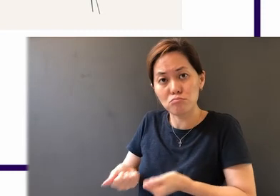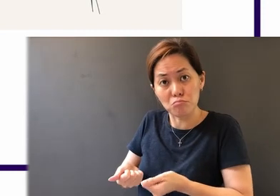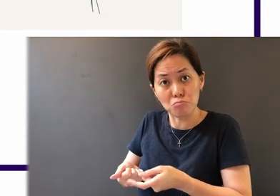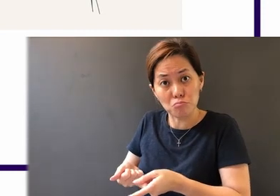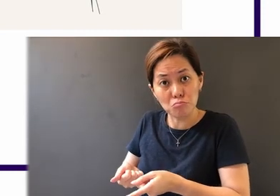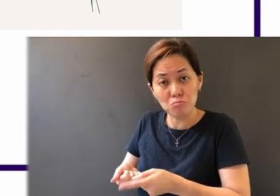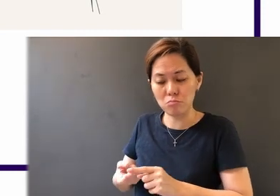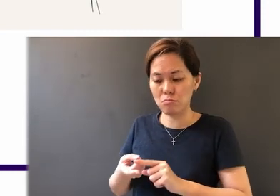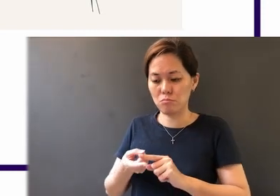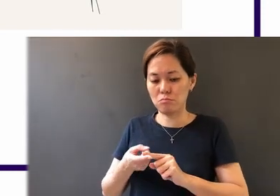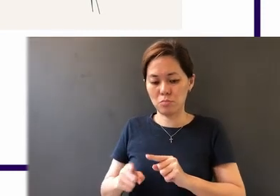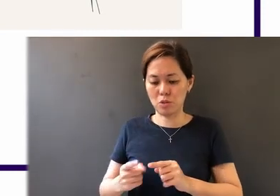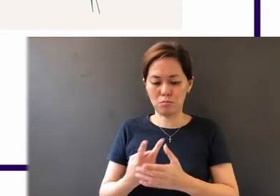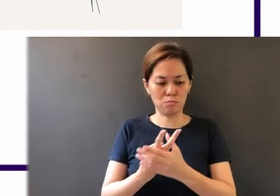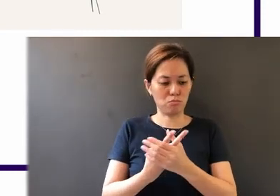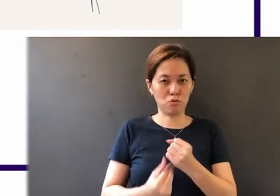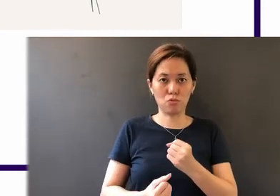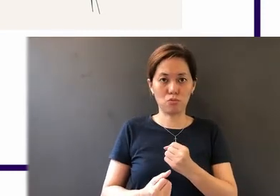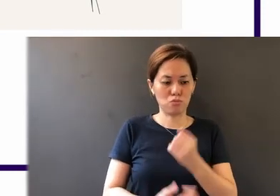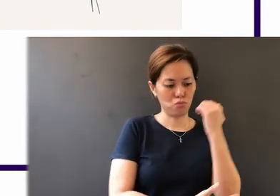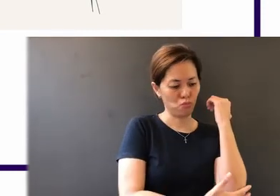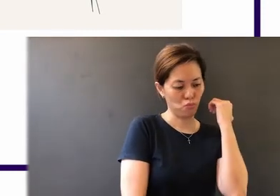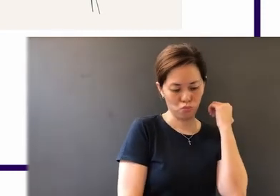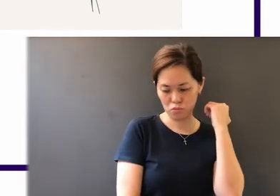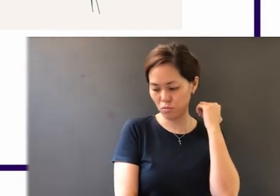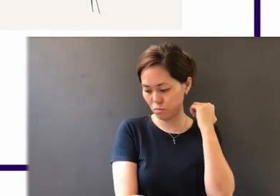But for both the poor and the rich brother,